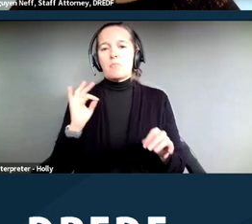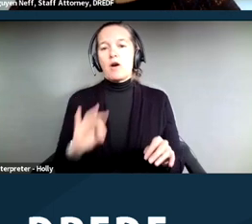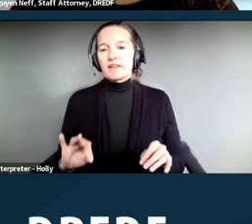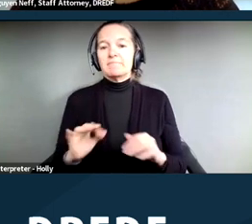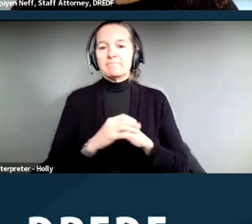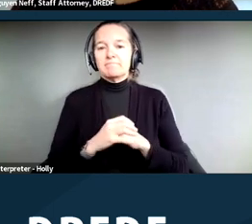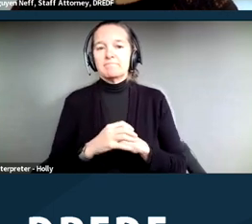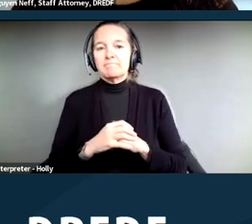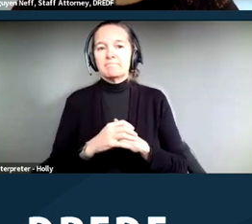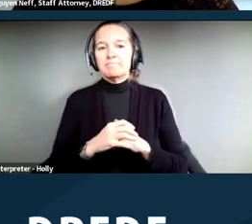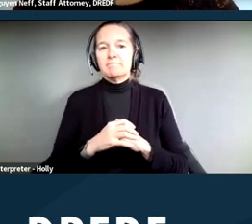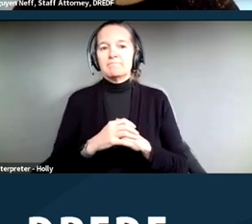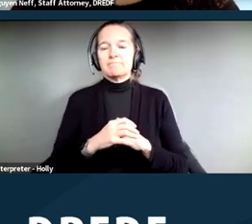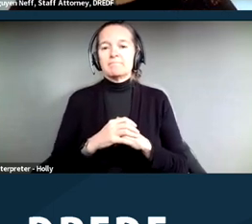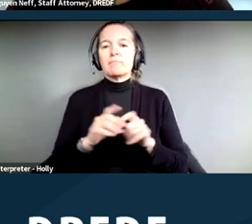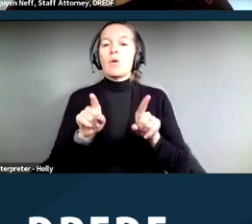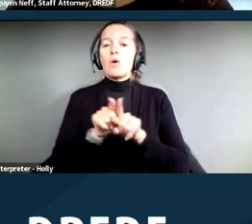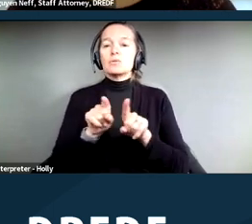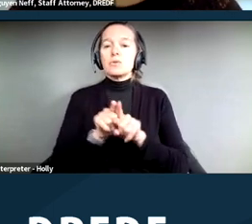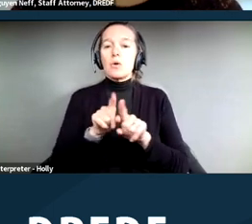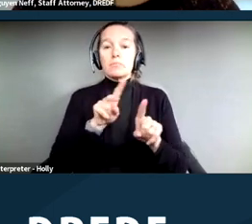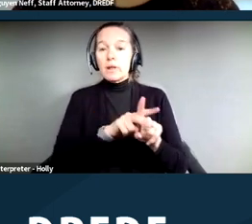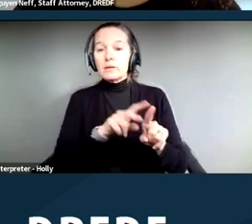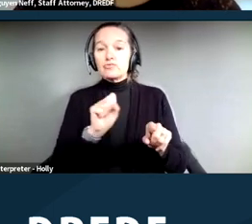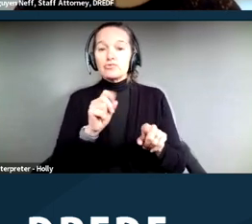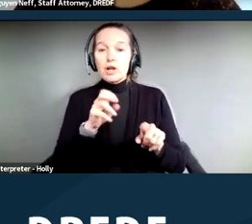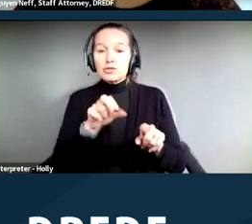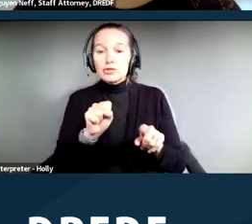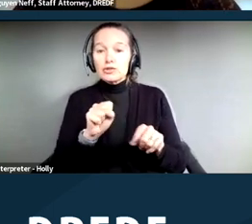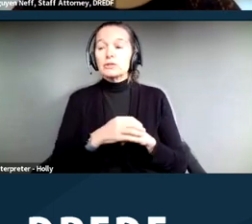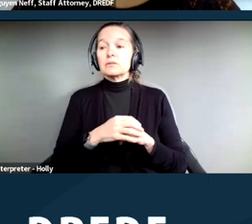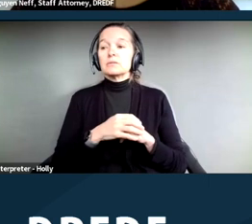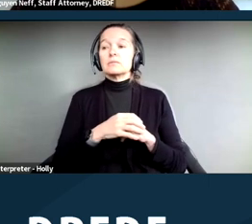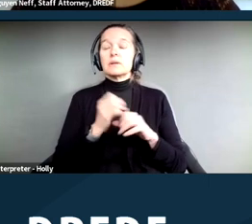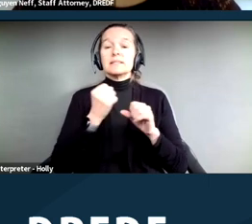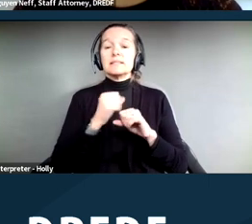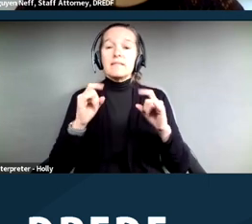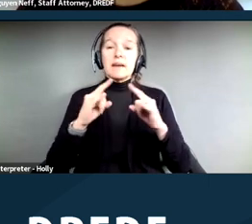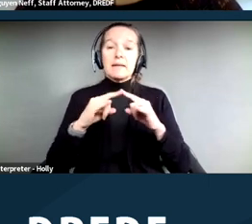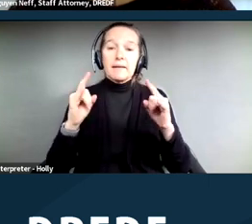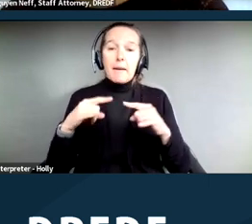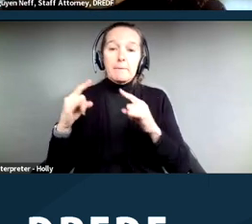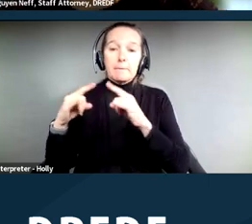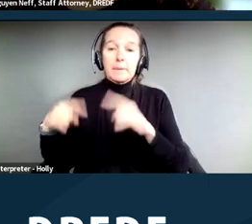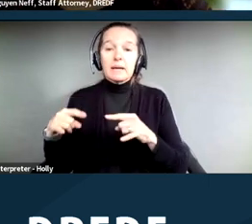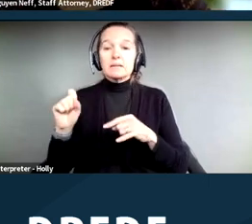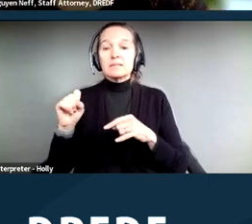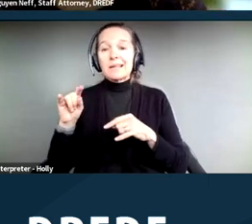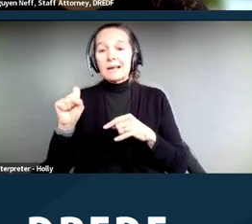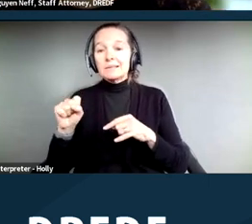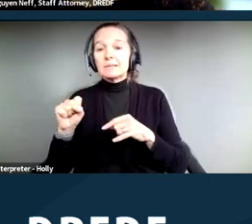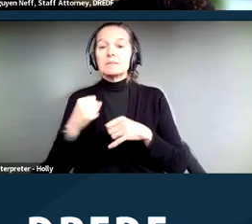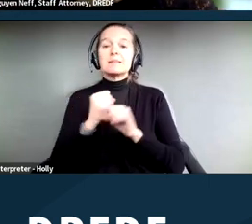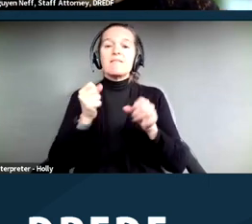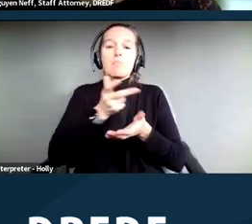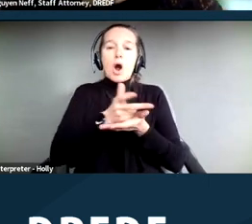And then it also applies at shelters, safe camping sites, safe parking programs run by the city or